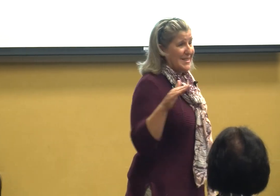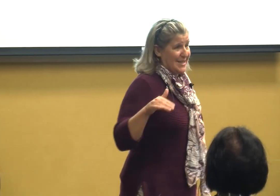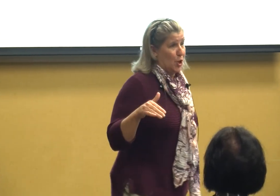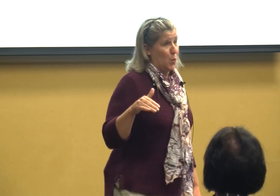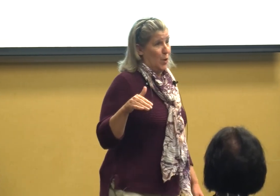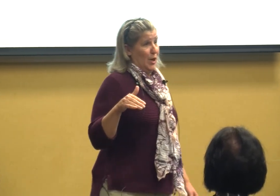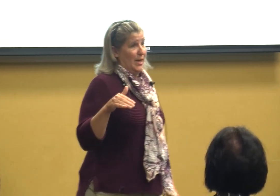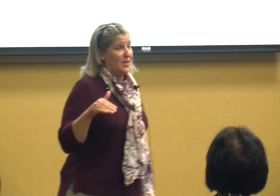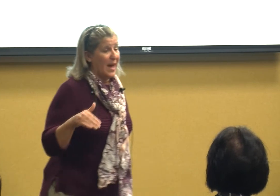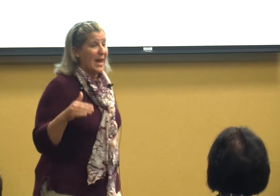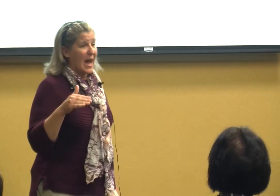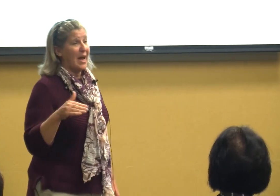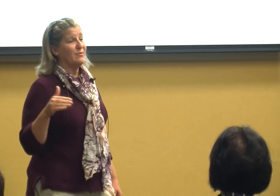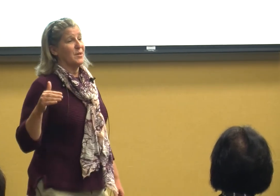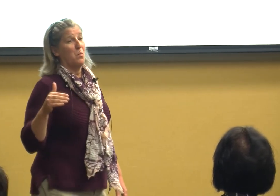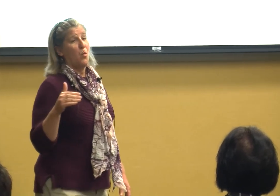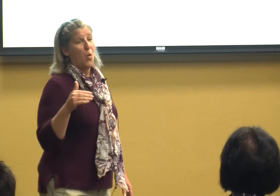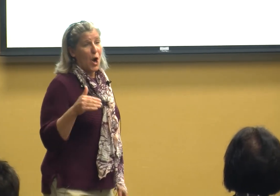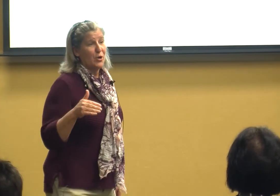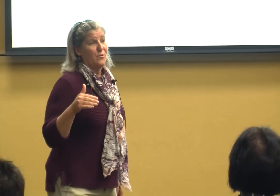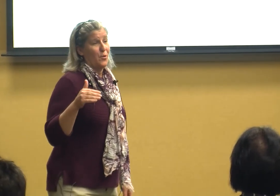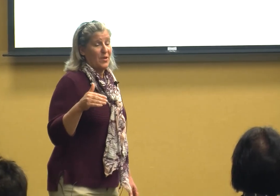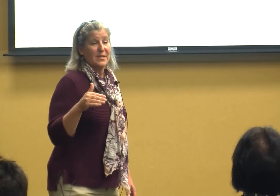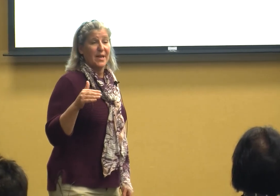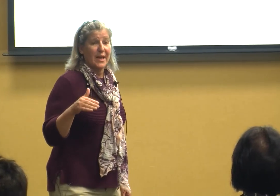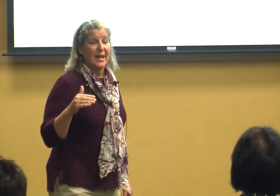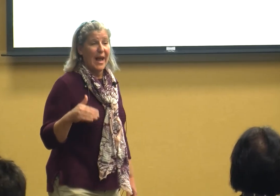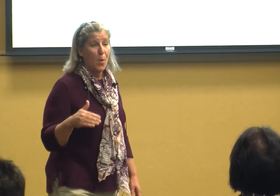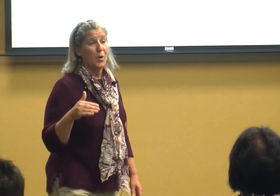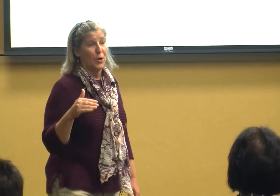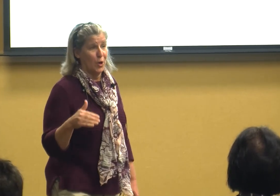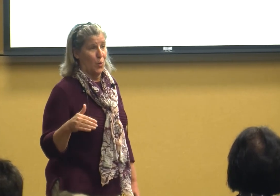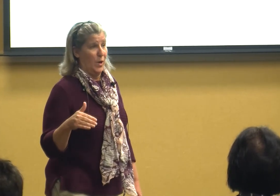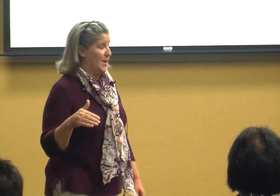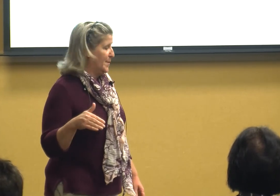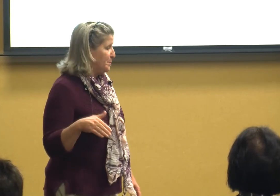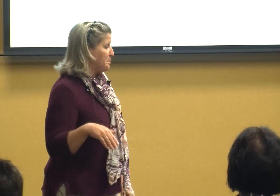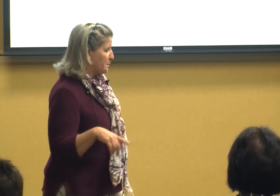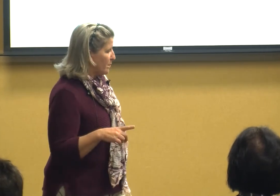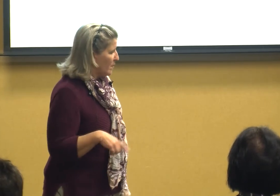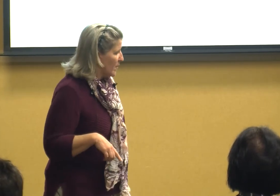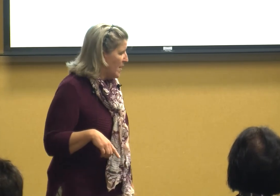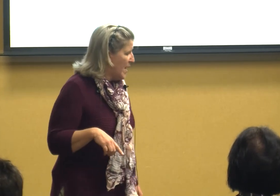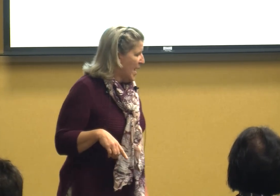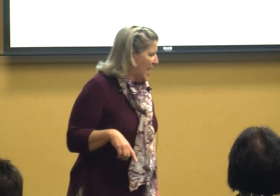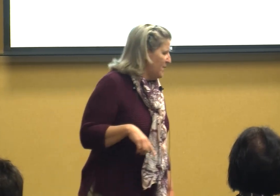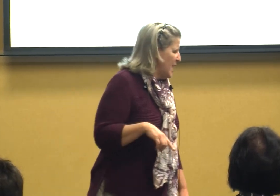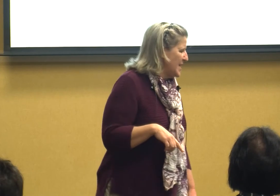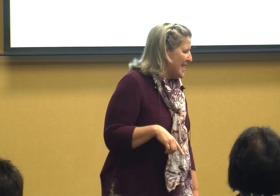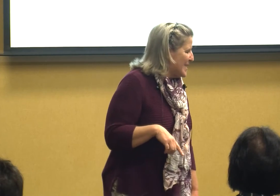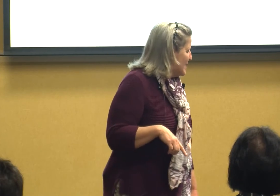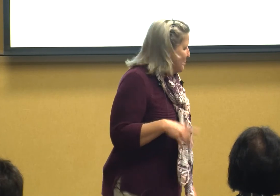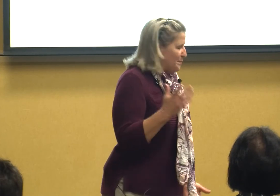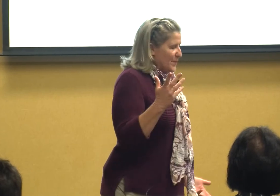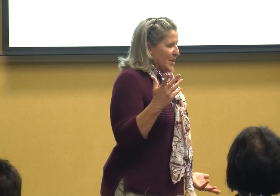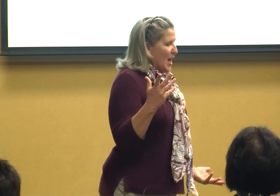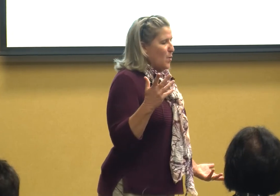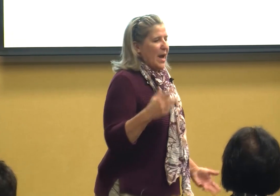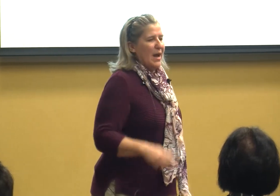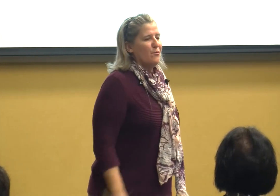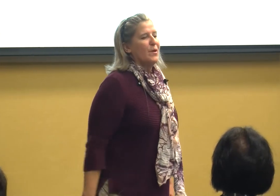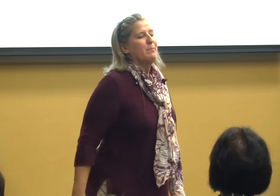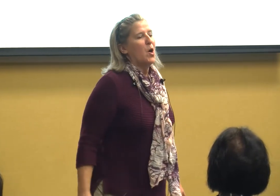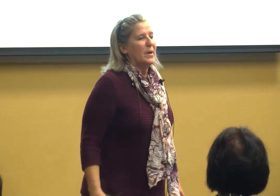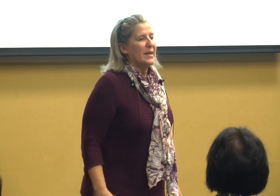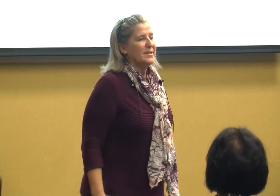do they have some wonderful things that can help you and then you know every moment is a